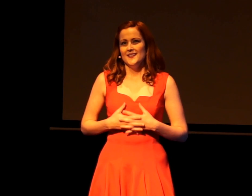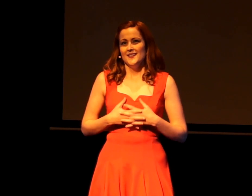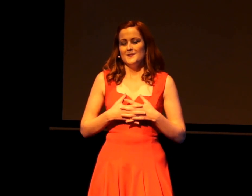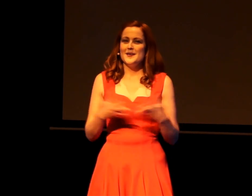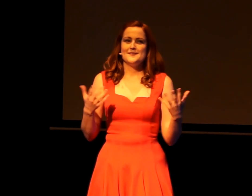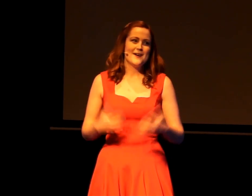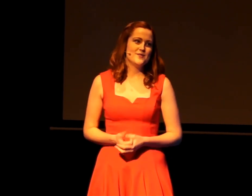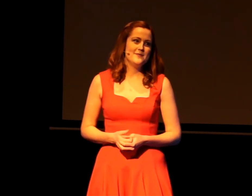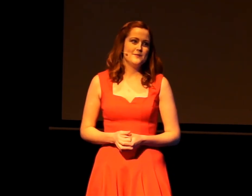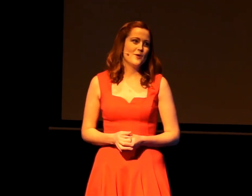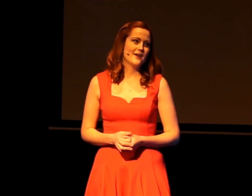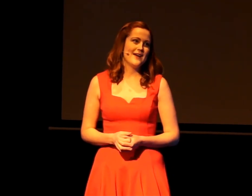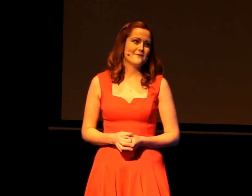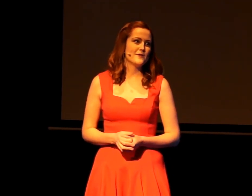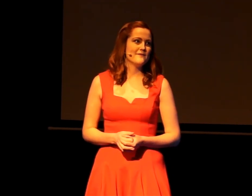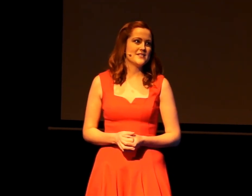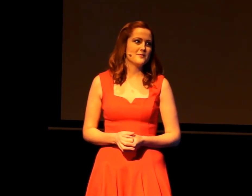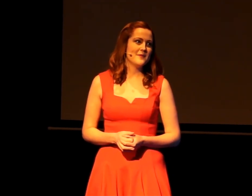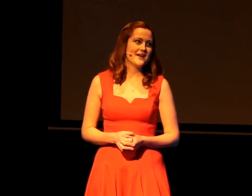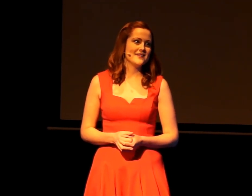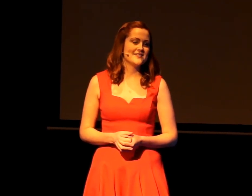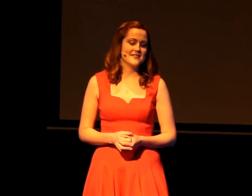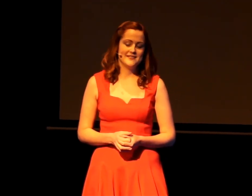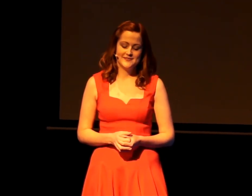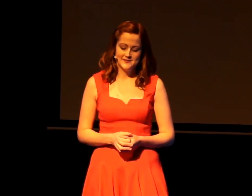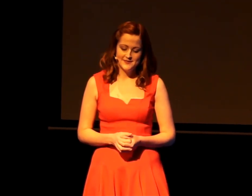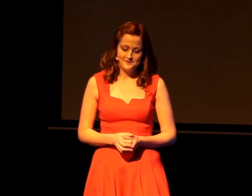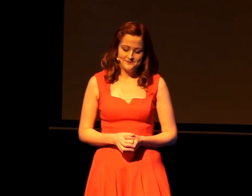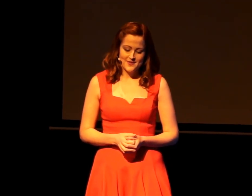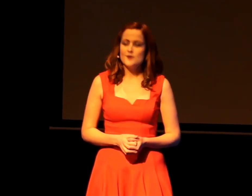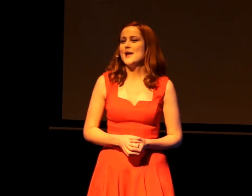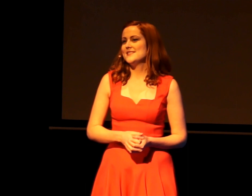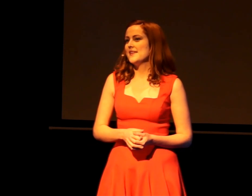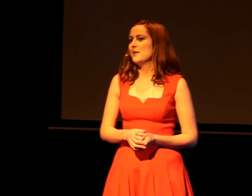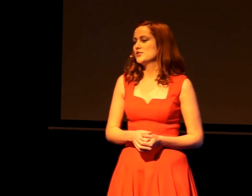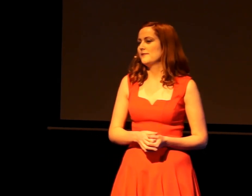Because... well, he's far too busy walking around fruit and vegetable markets erasing the apostrophes from